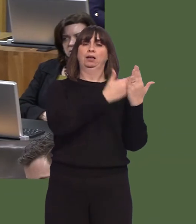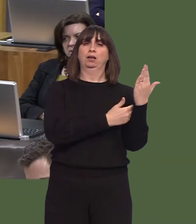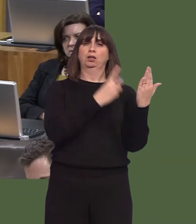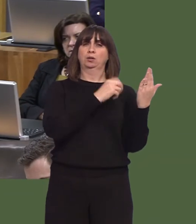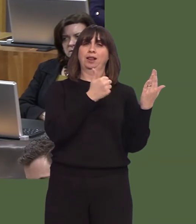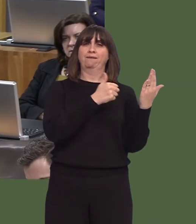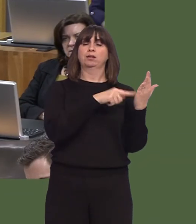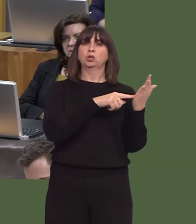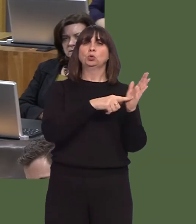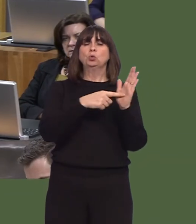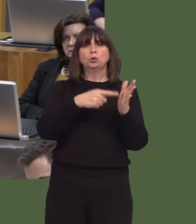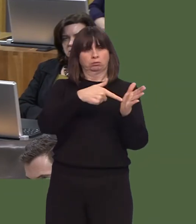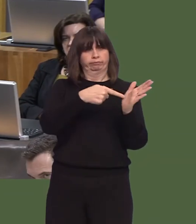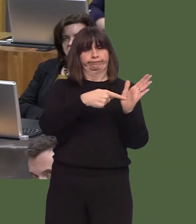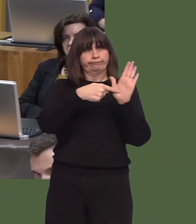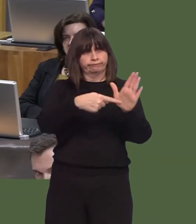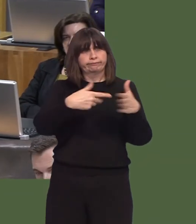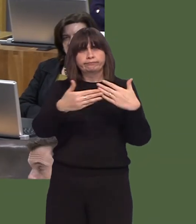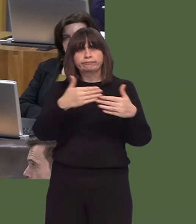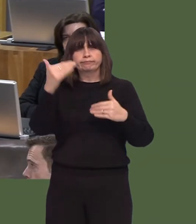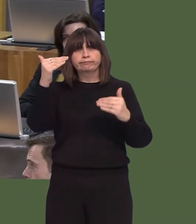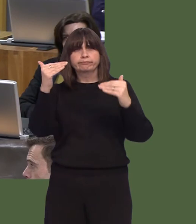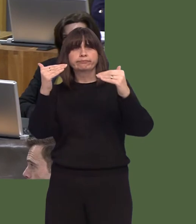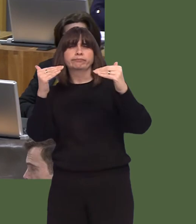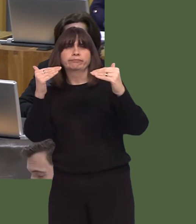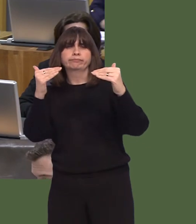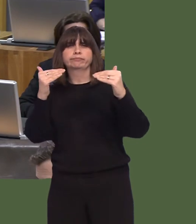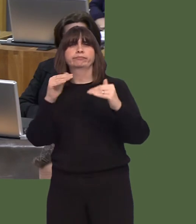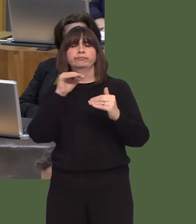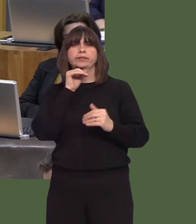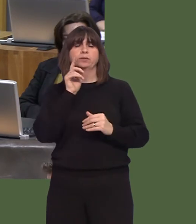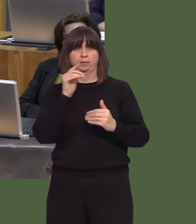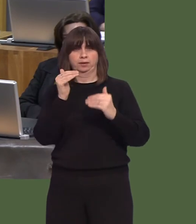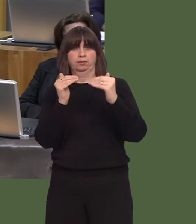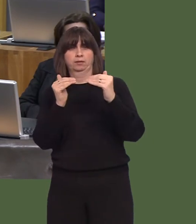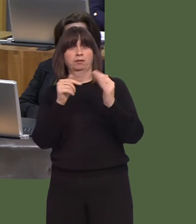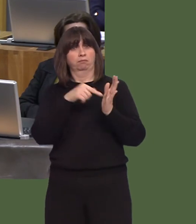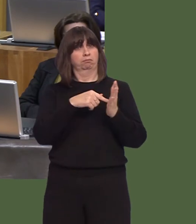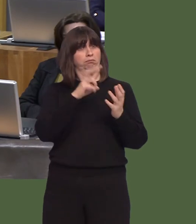pay and employment differences, and specifically gender pay differences at that time. Those duties apply in Wales.